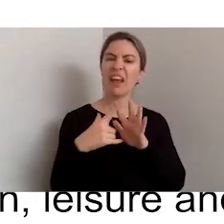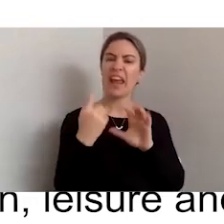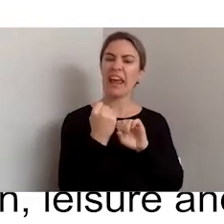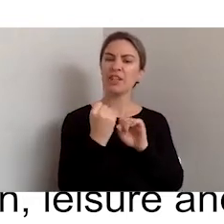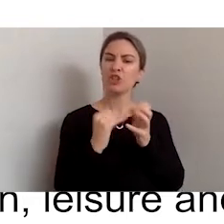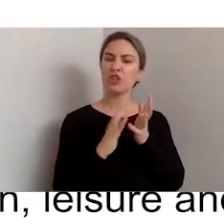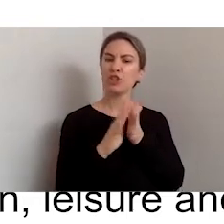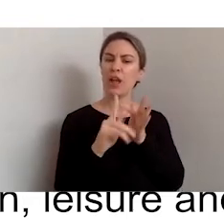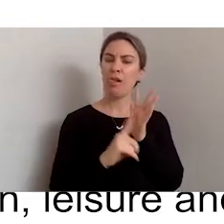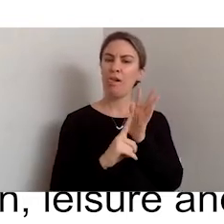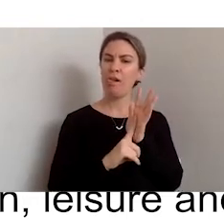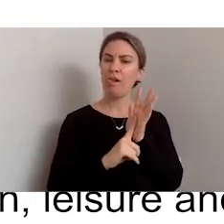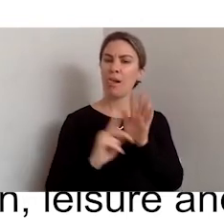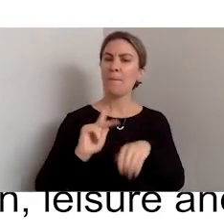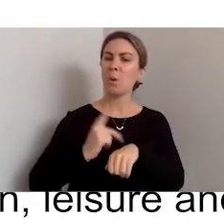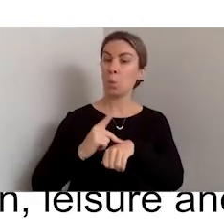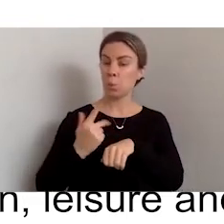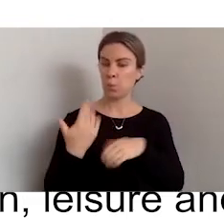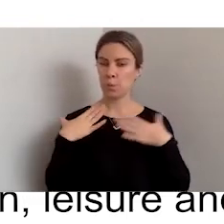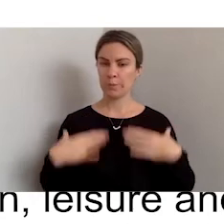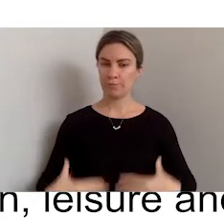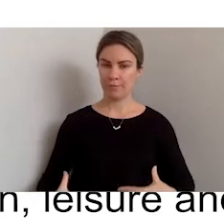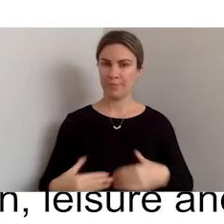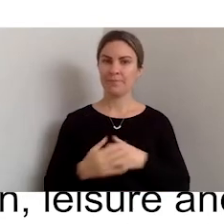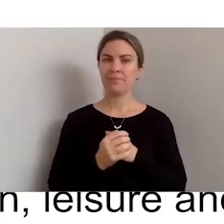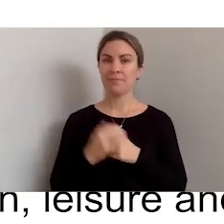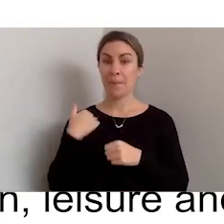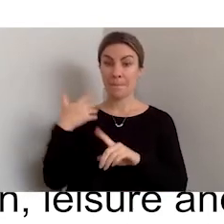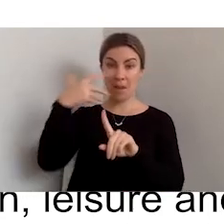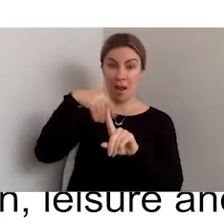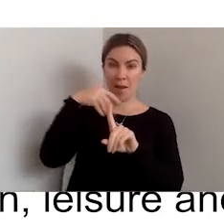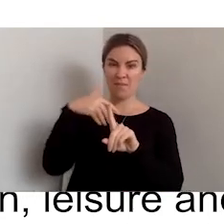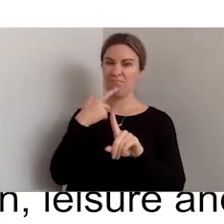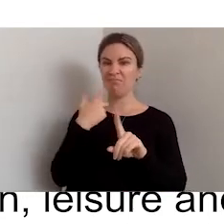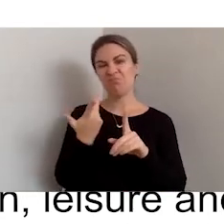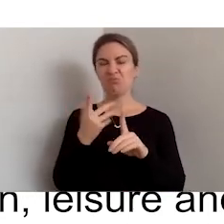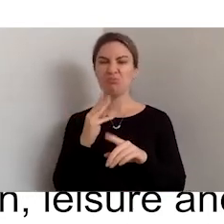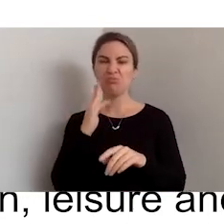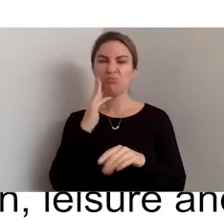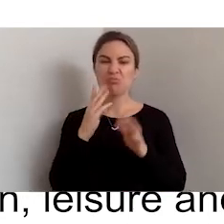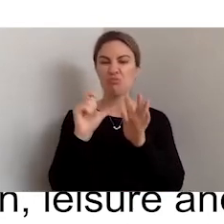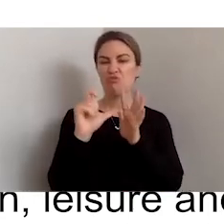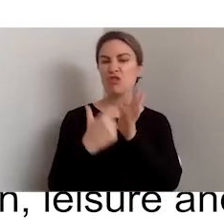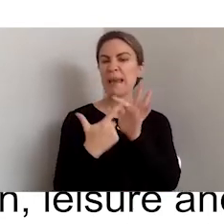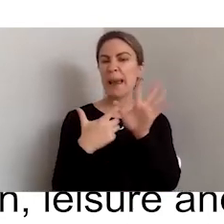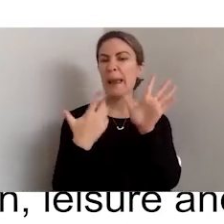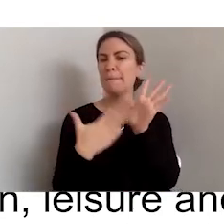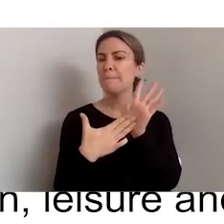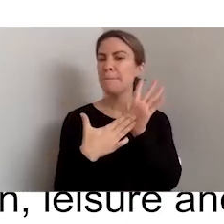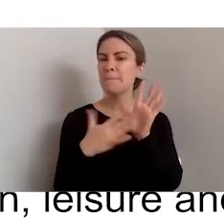Behind me is probably sort of a cream wall and maybe my ironing board...!